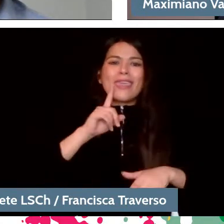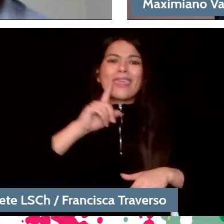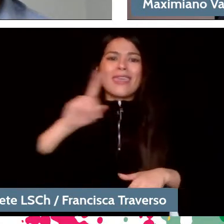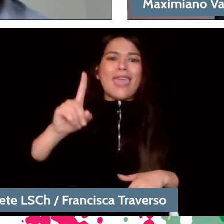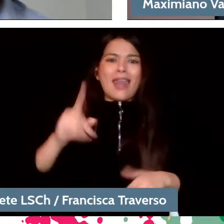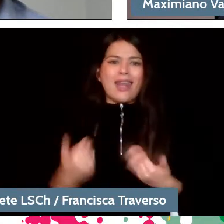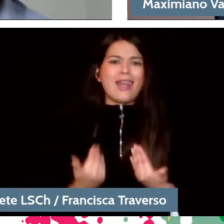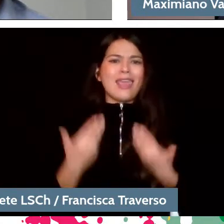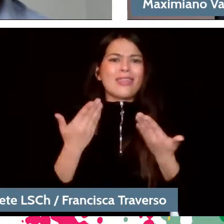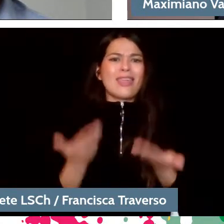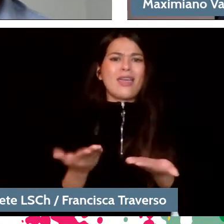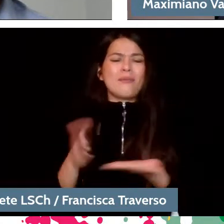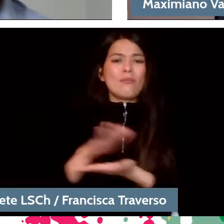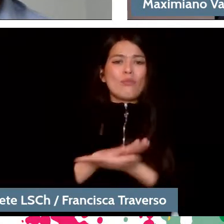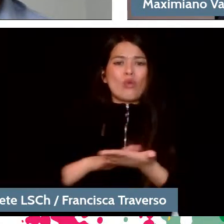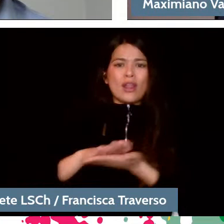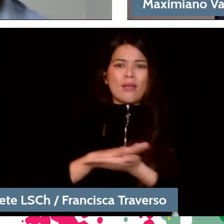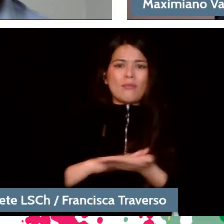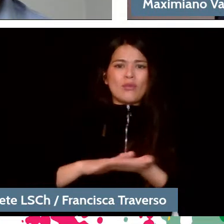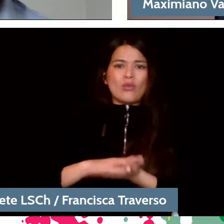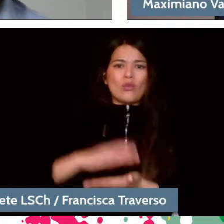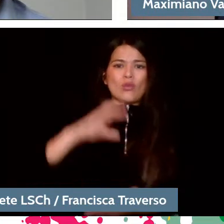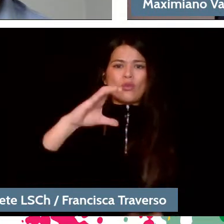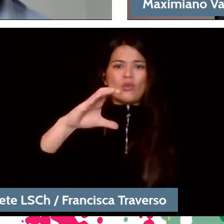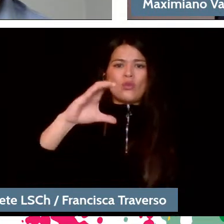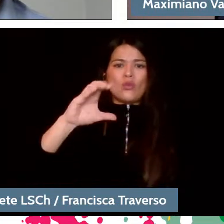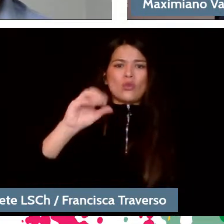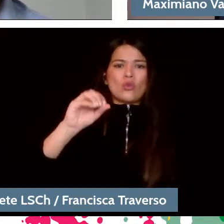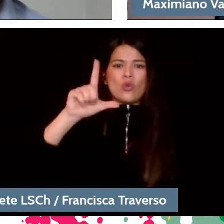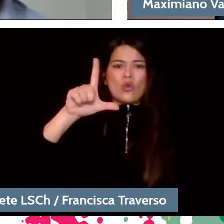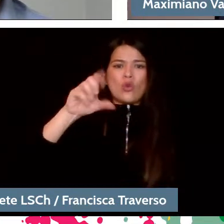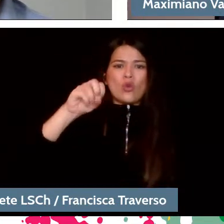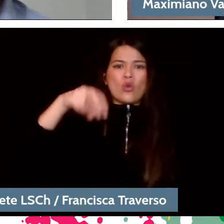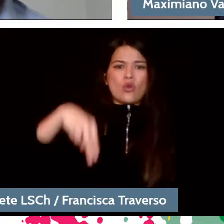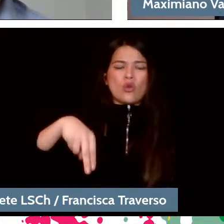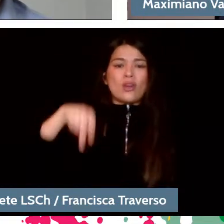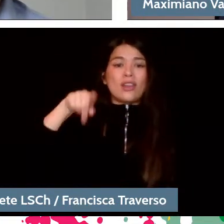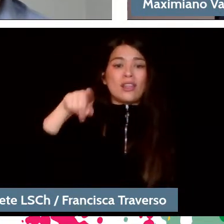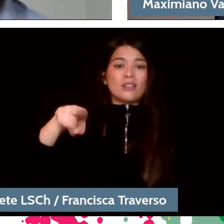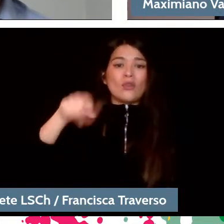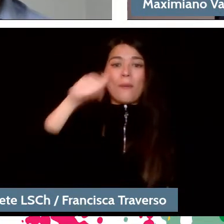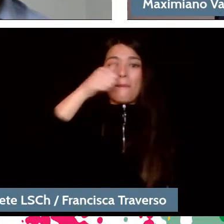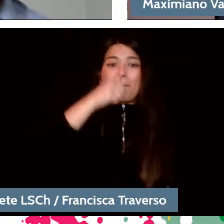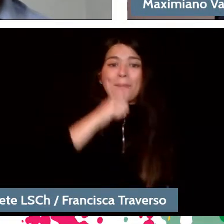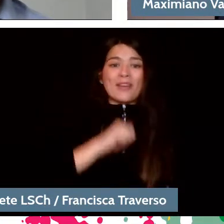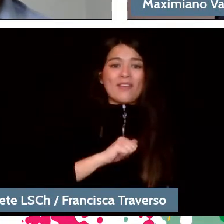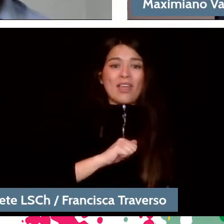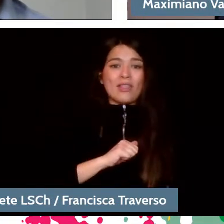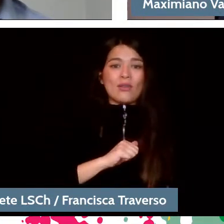with El Colon, let's not forget that El Colon was a private initiative from a person who put up money